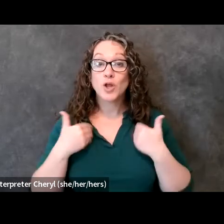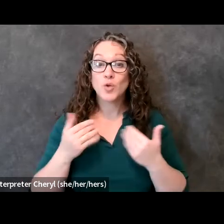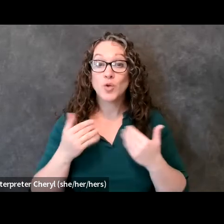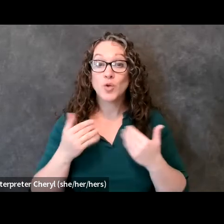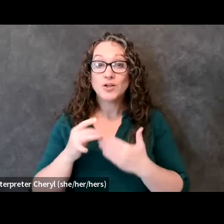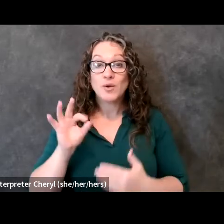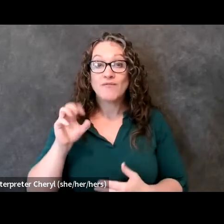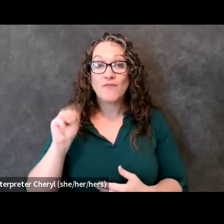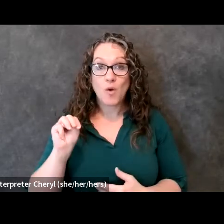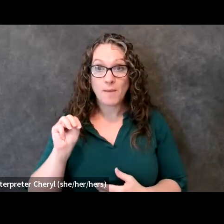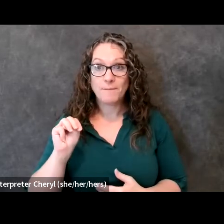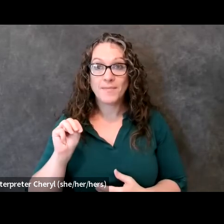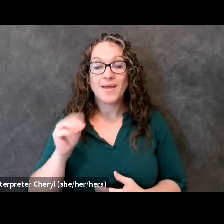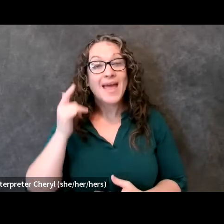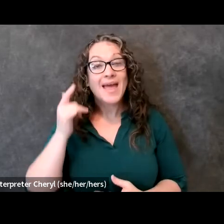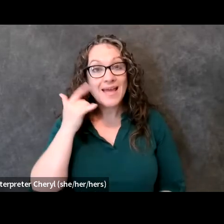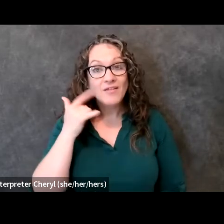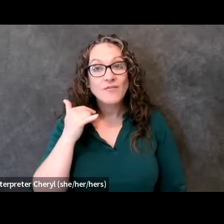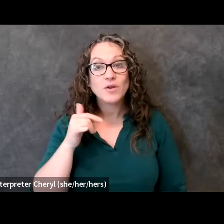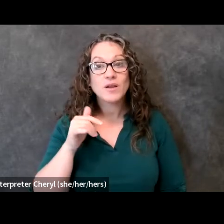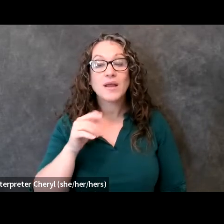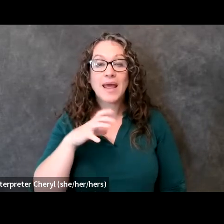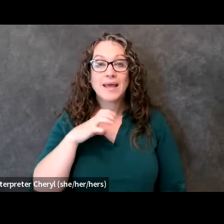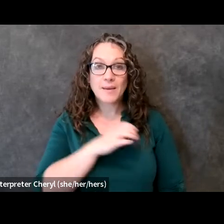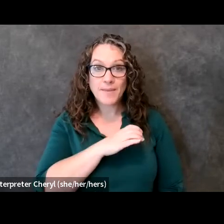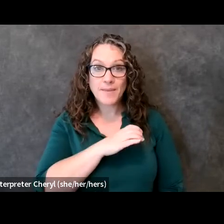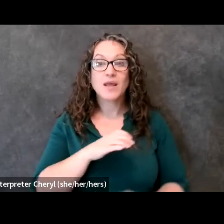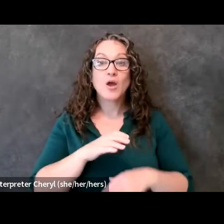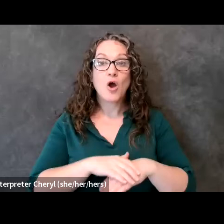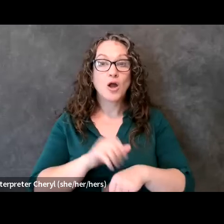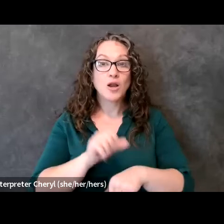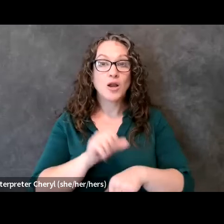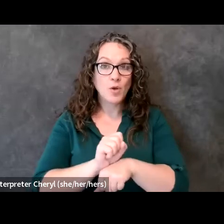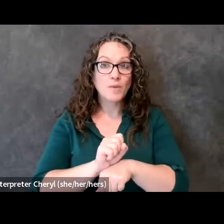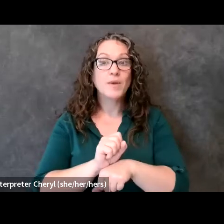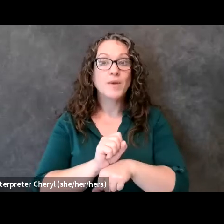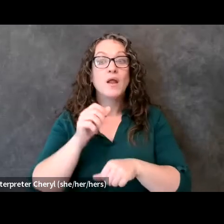also known as the california committee on employment of people with disabilities they